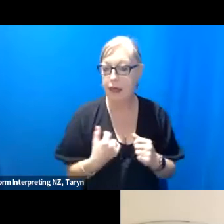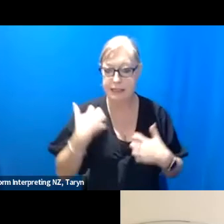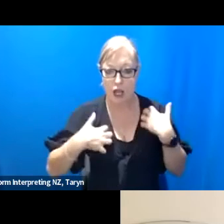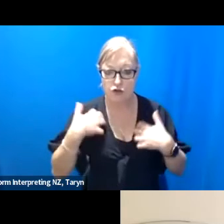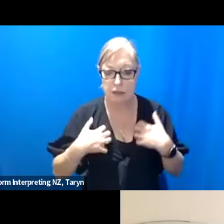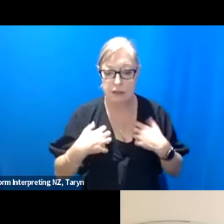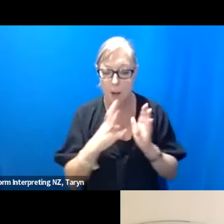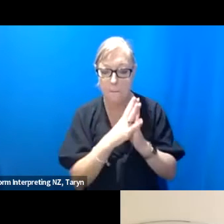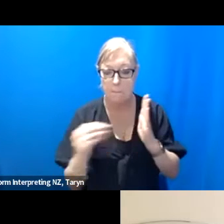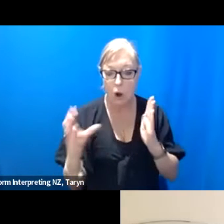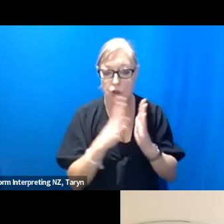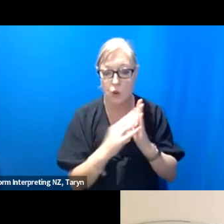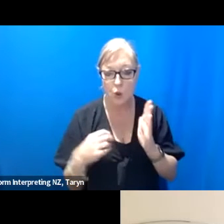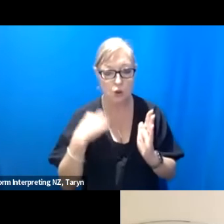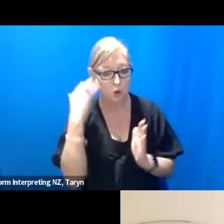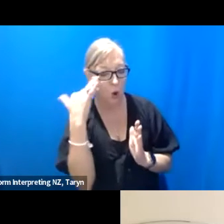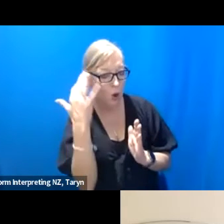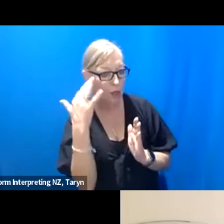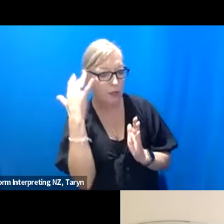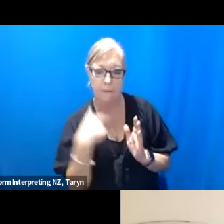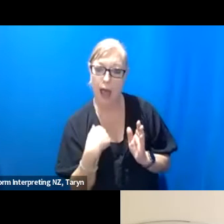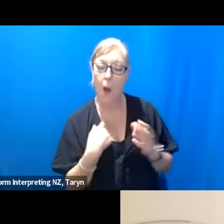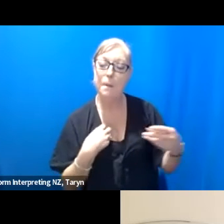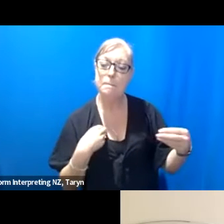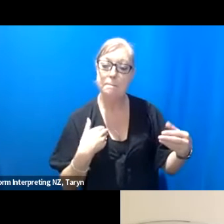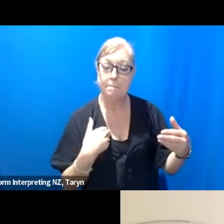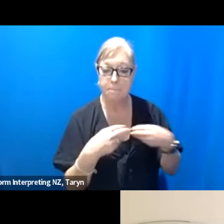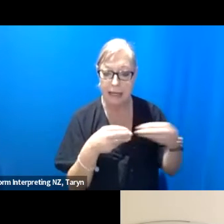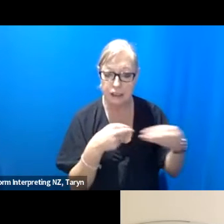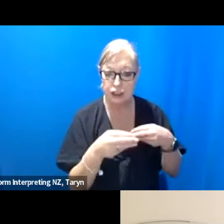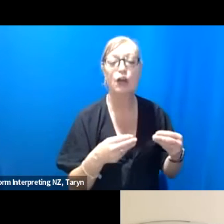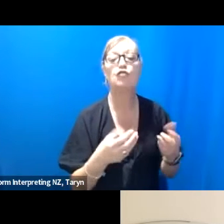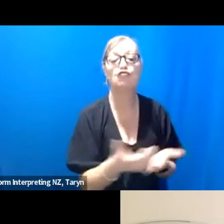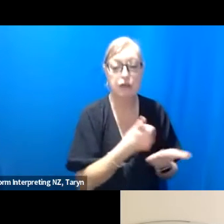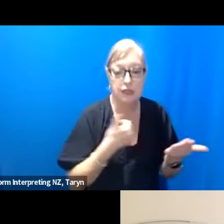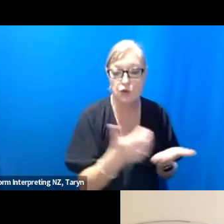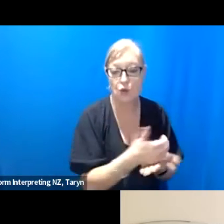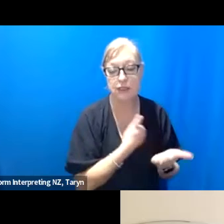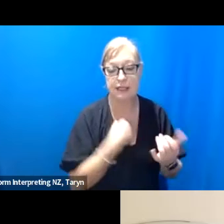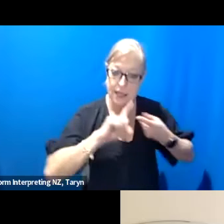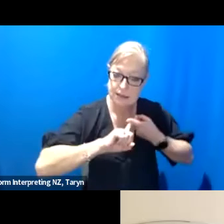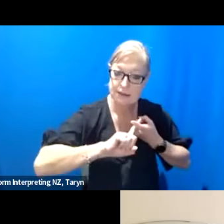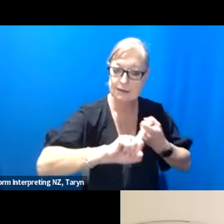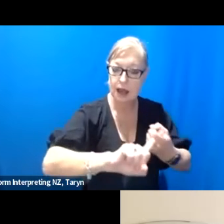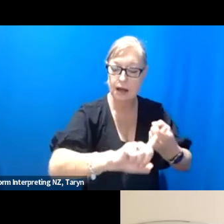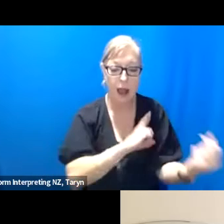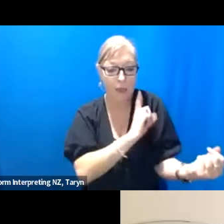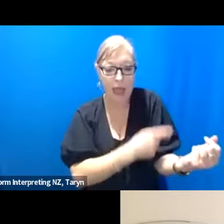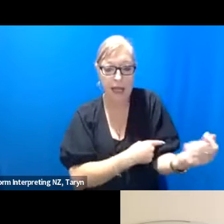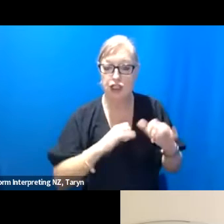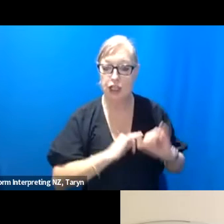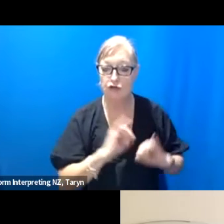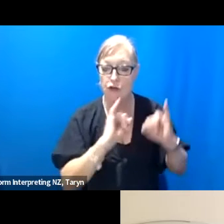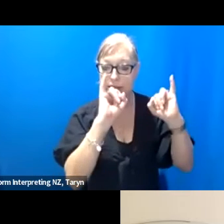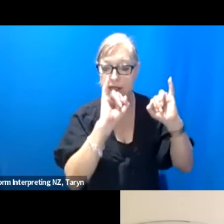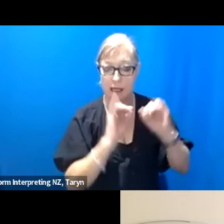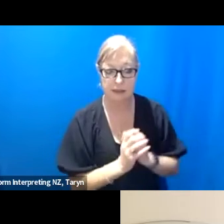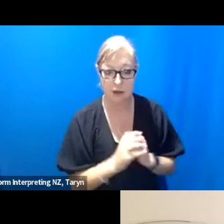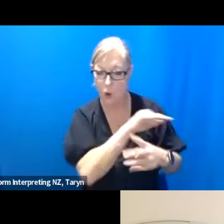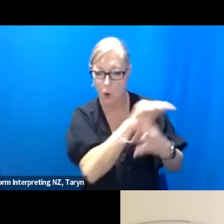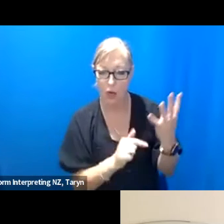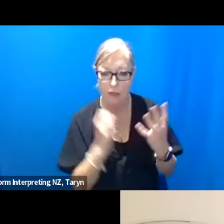managing resources and sustainability and energy crisis, and all that sort of stuff, I think.